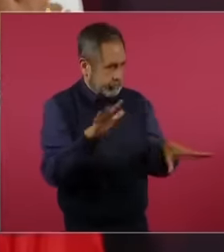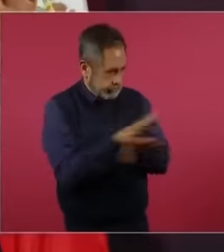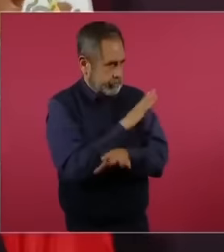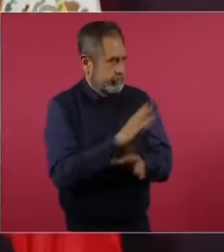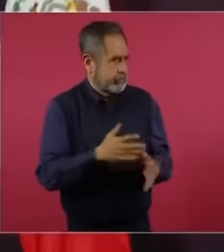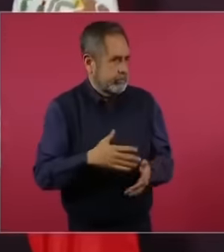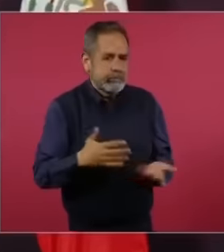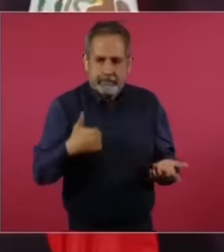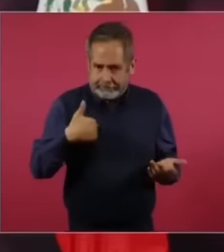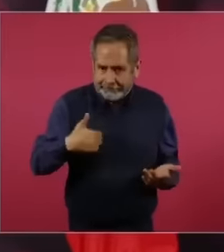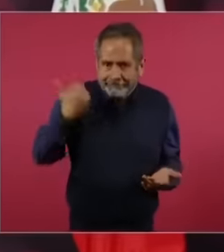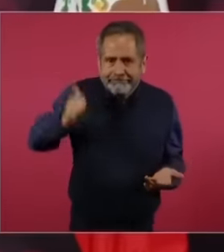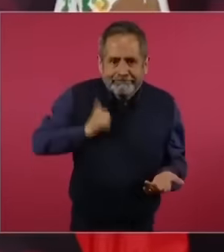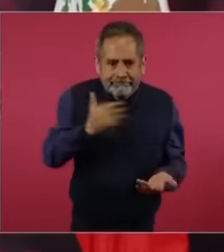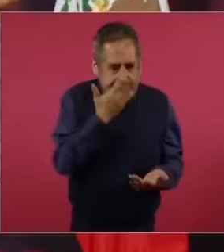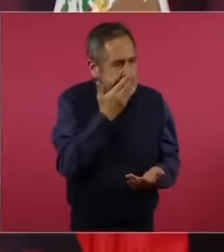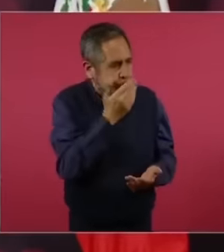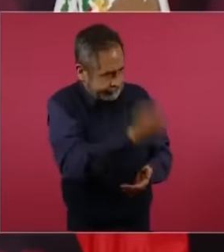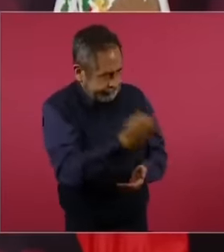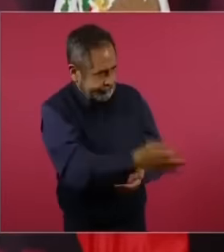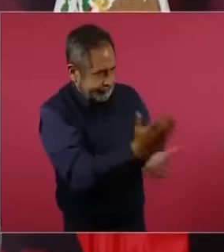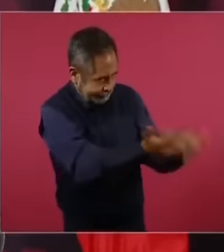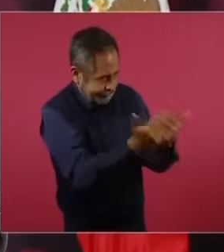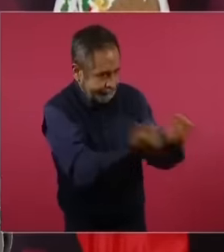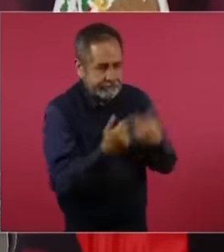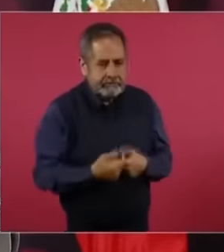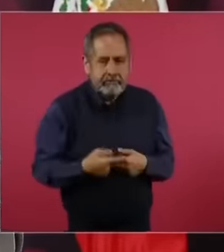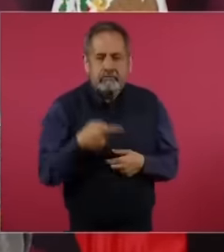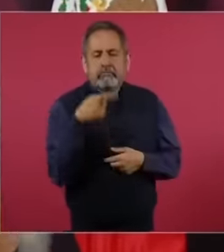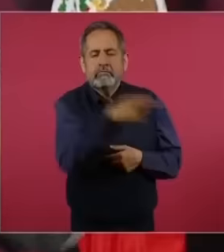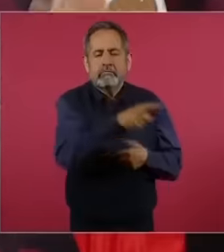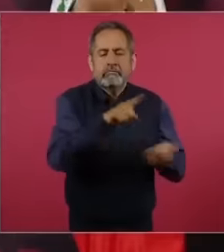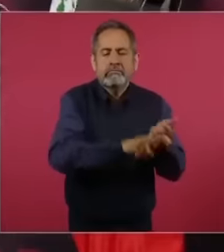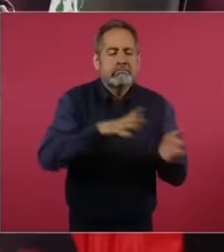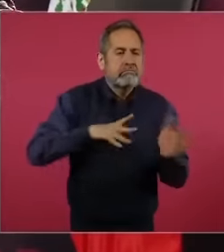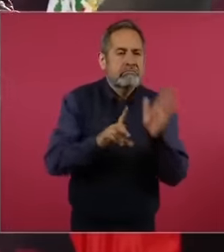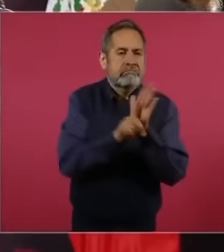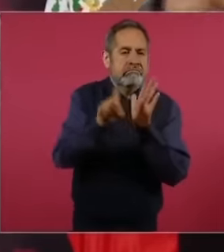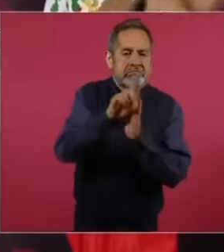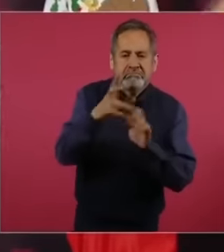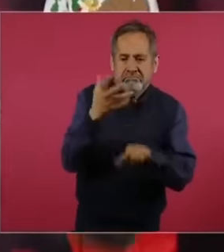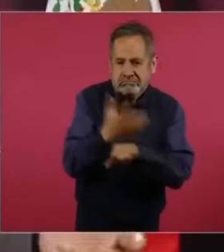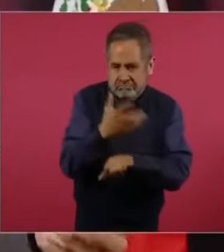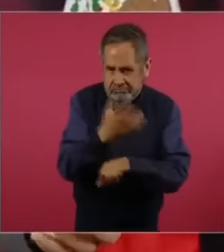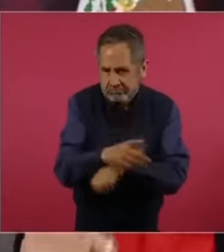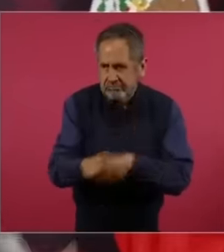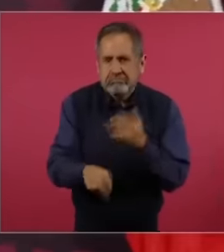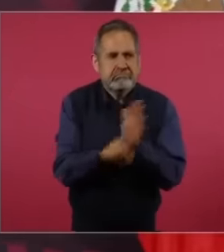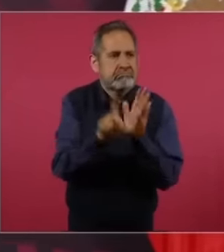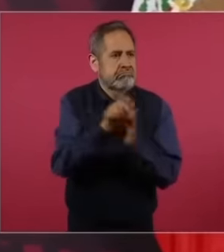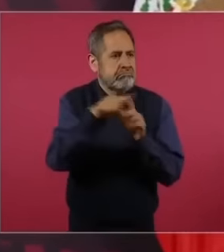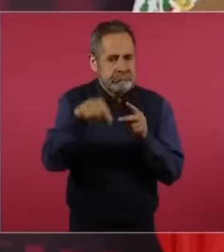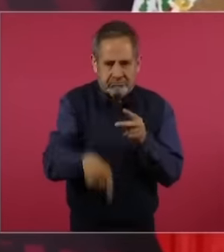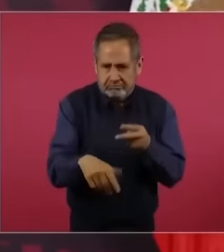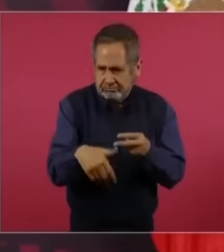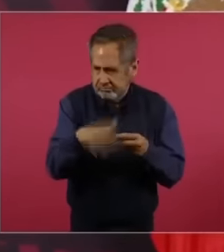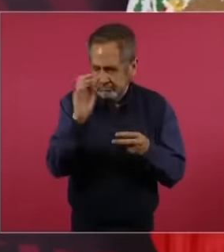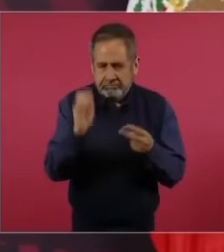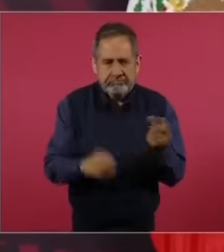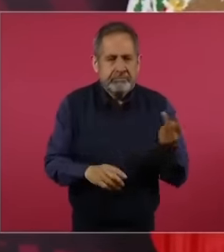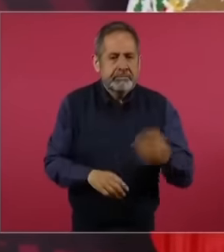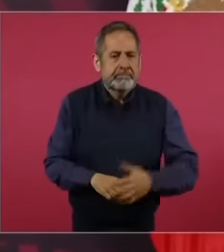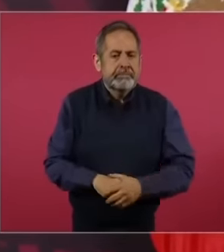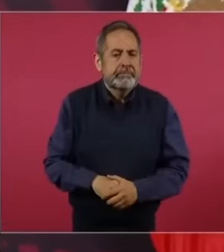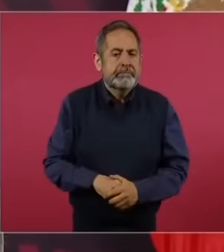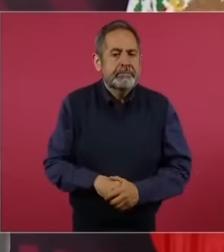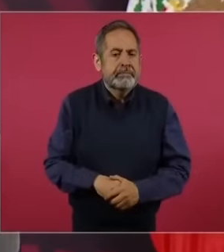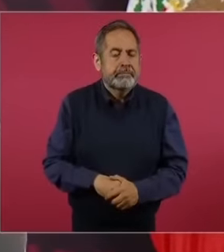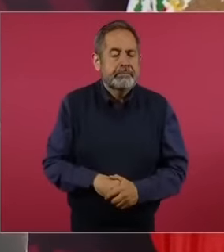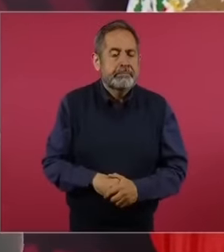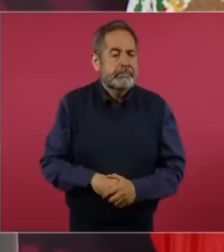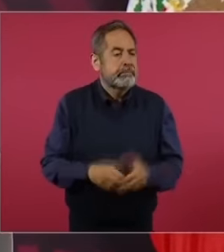to break the bank, that is, a department in the United States. Unidos has an apartment here on the street that